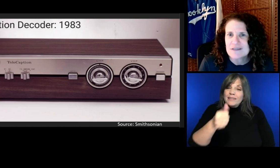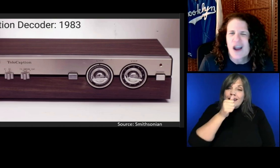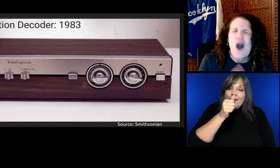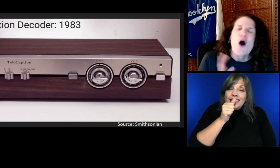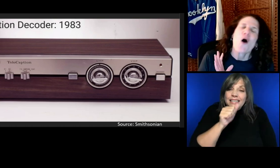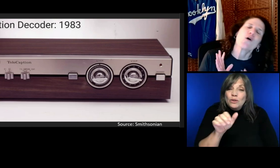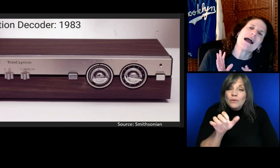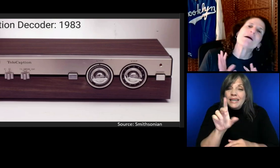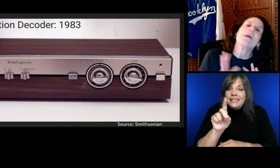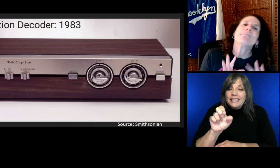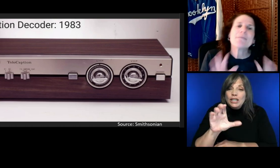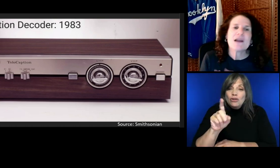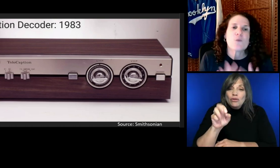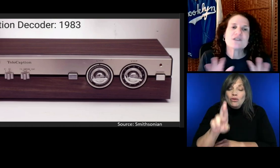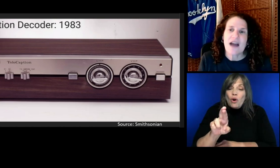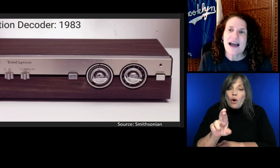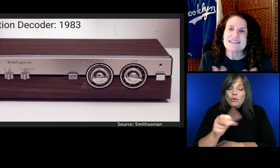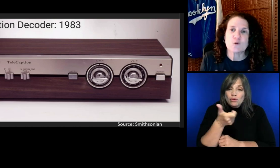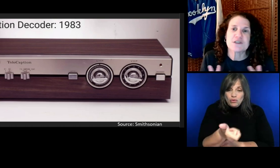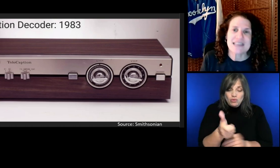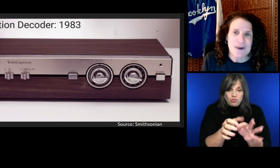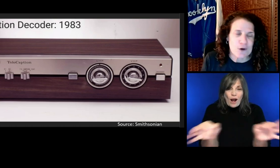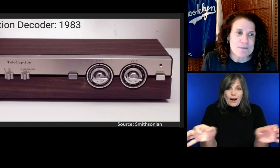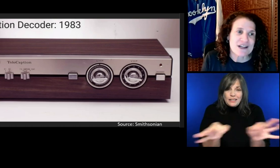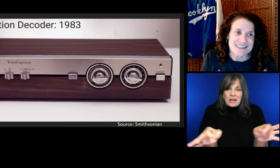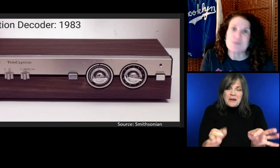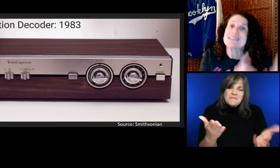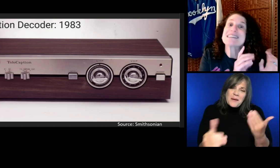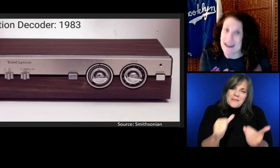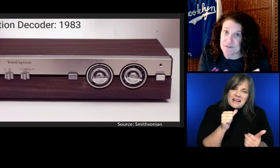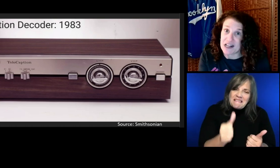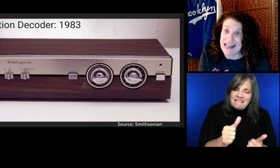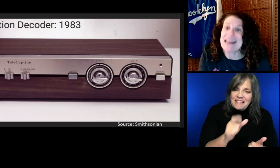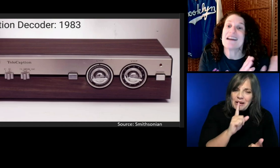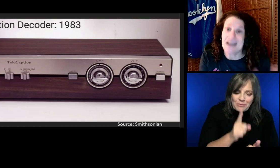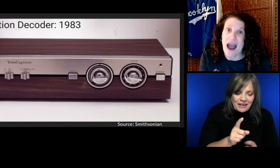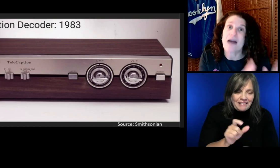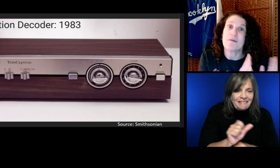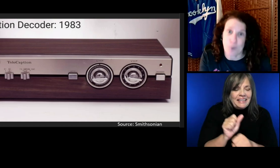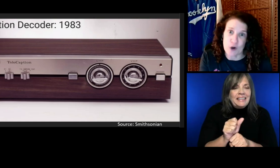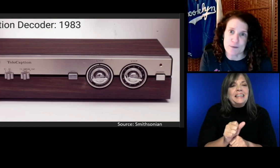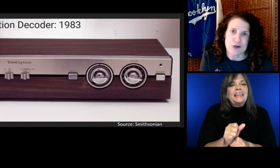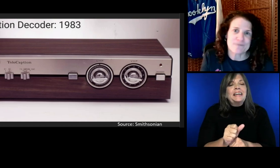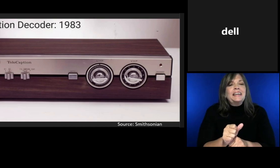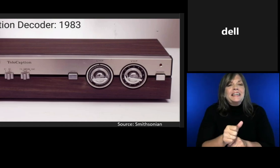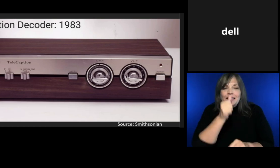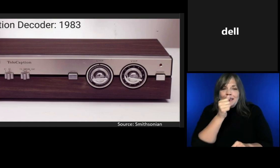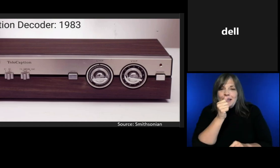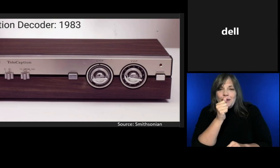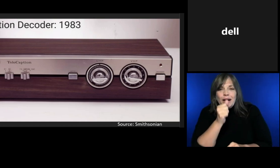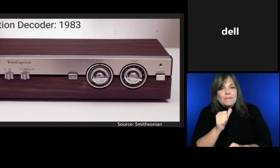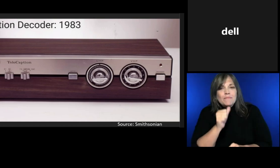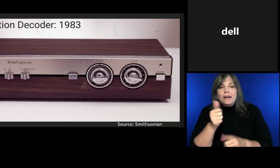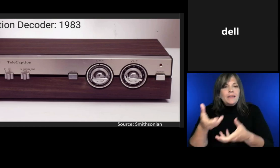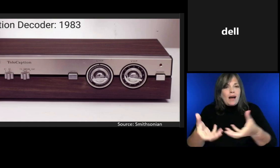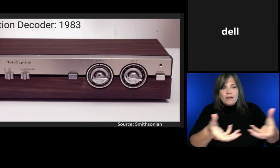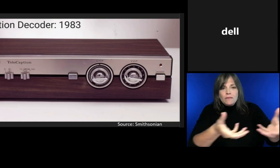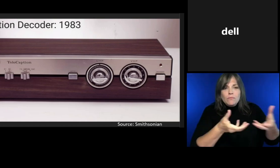Okay. Maybe it was not so secret. Because it was definitely not cool.